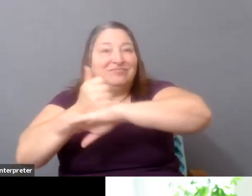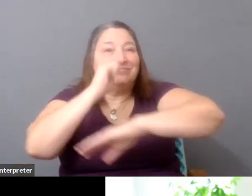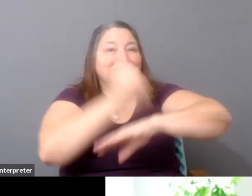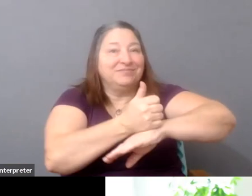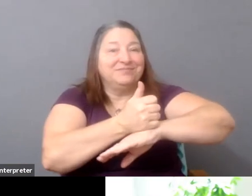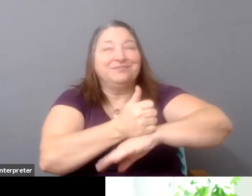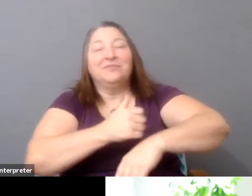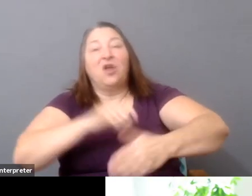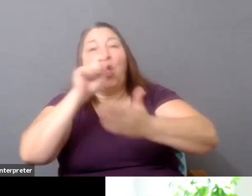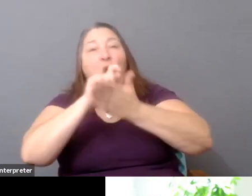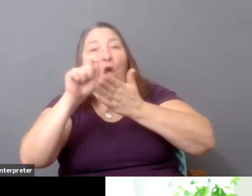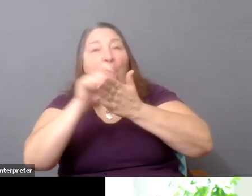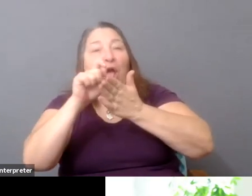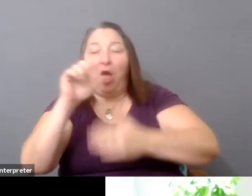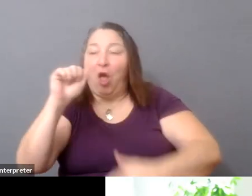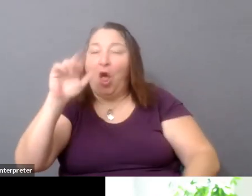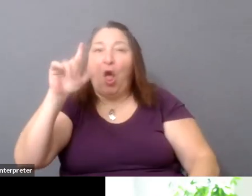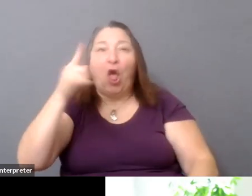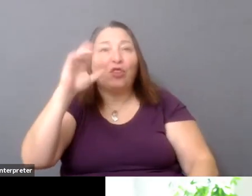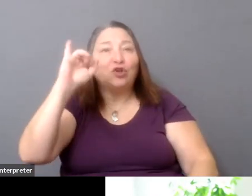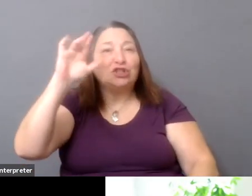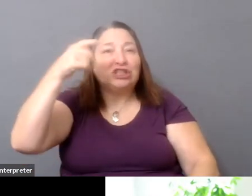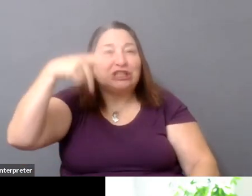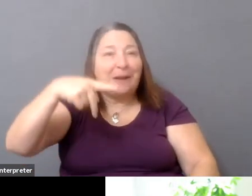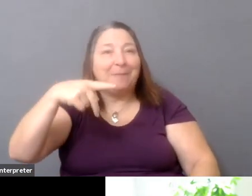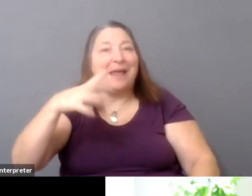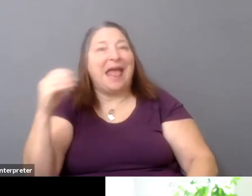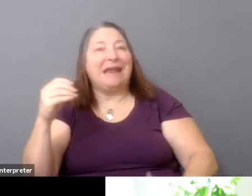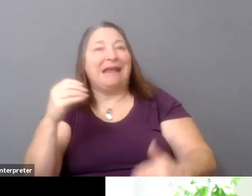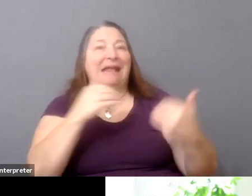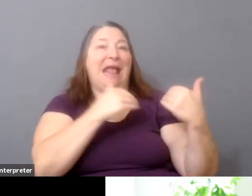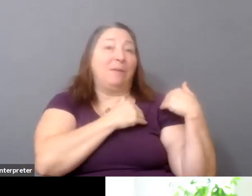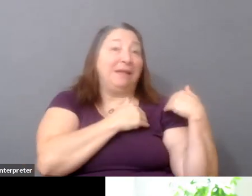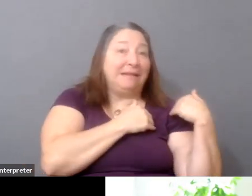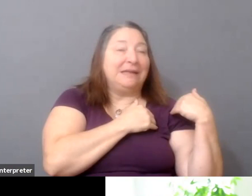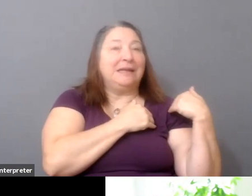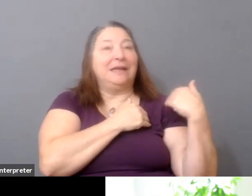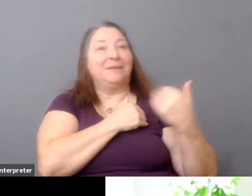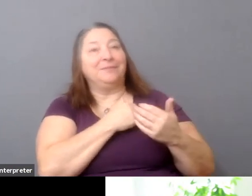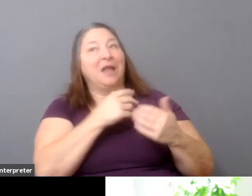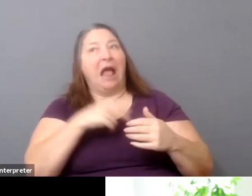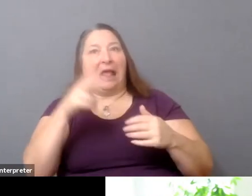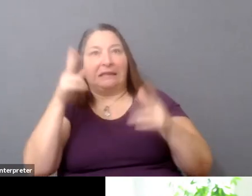and accountability. These are conversations I find really valuable. I listen a lot. I learn a lot.